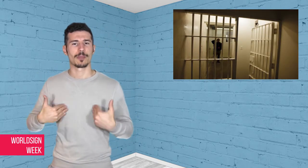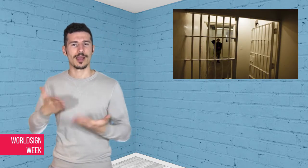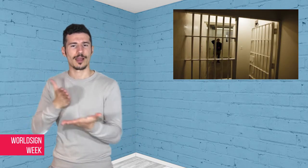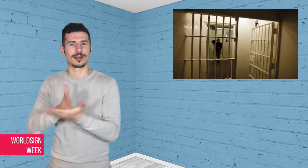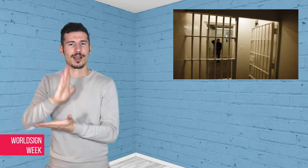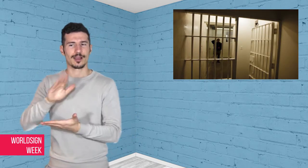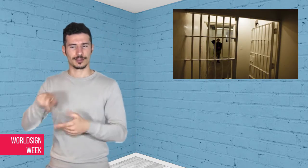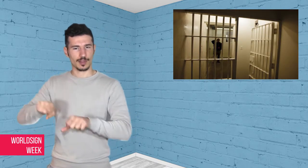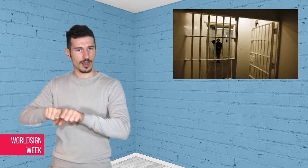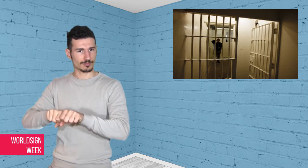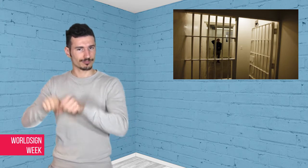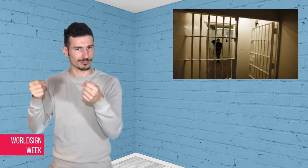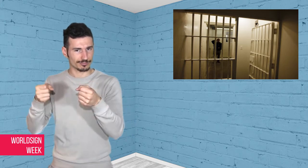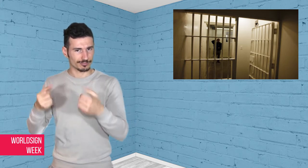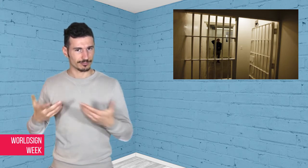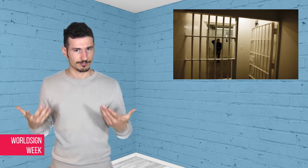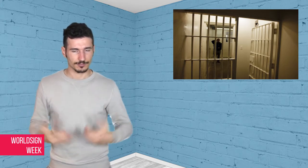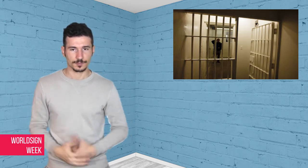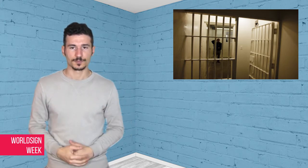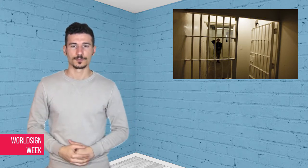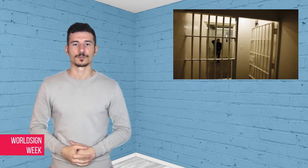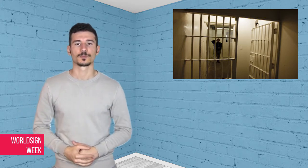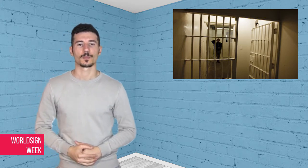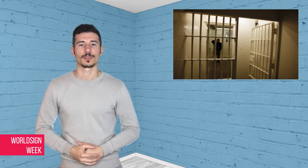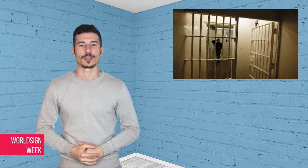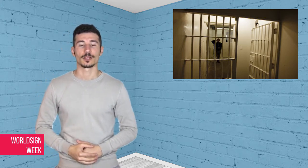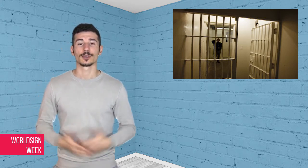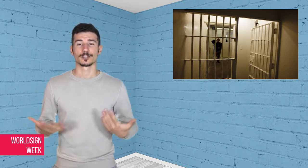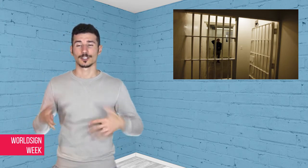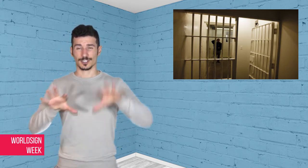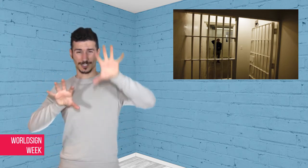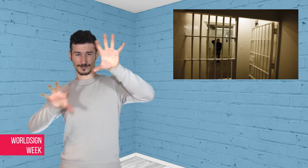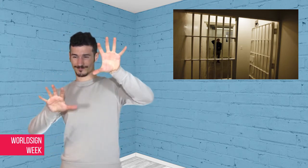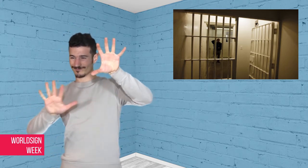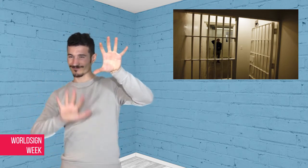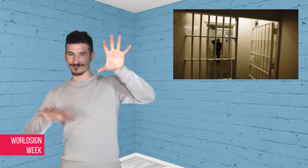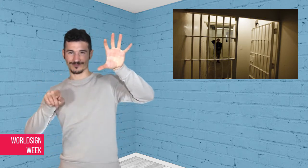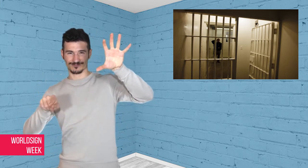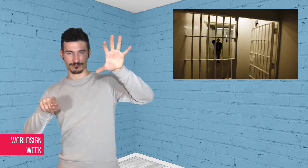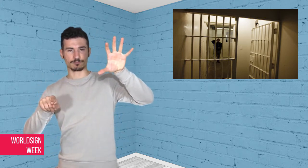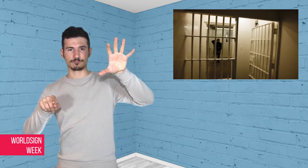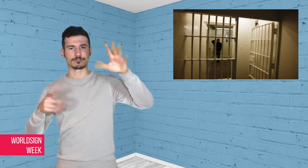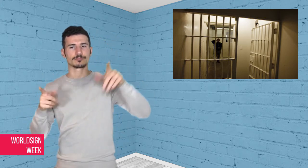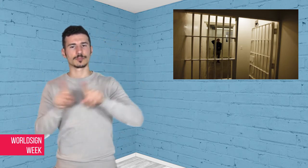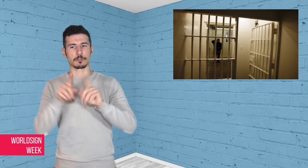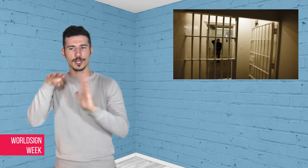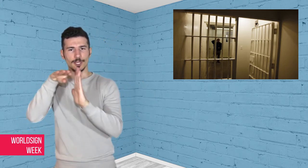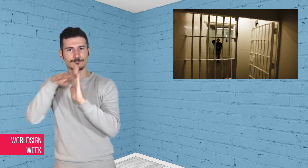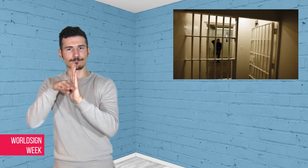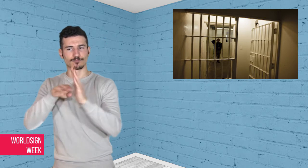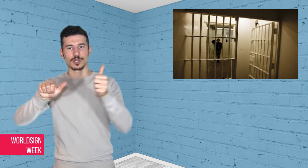under Russia’s rule, it has become a